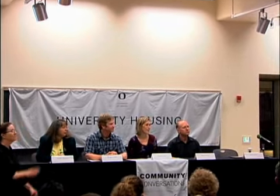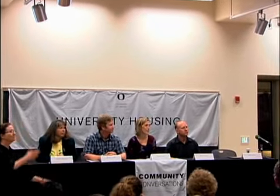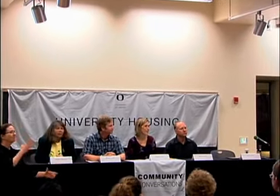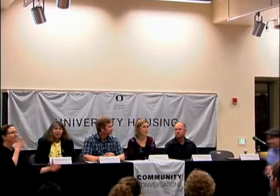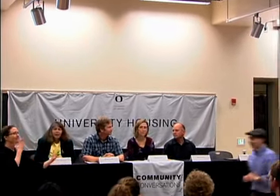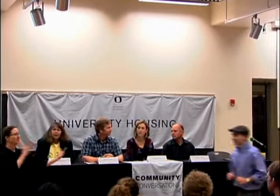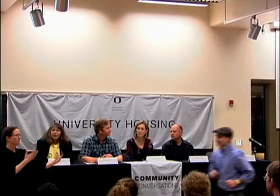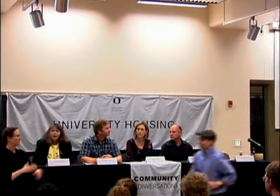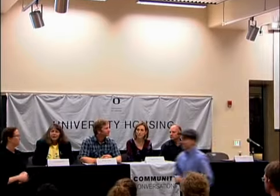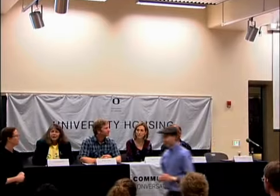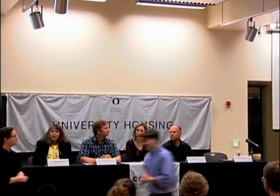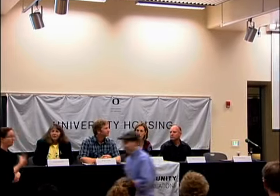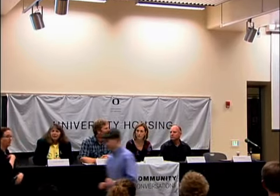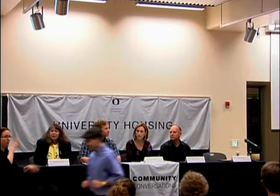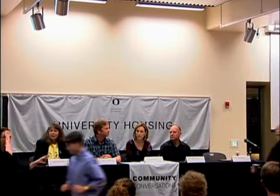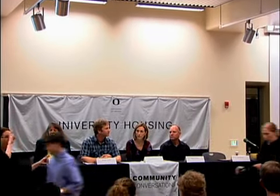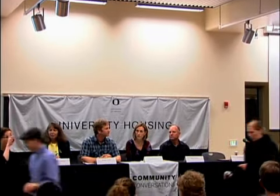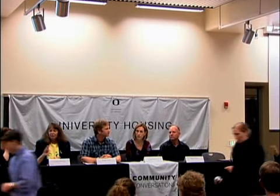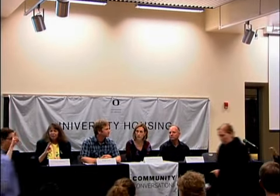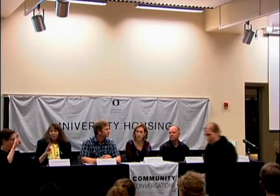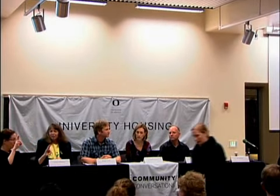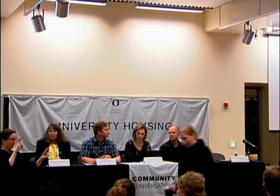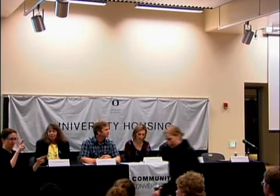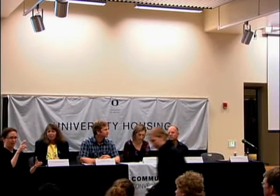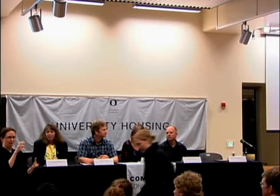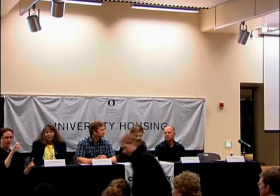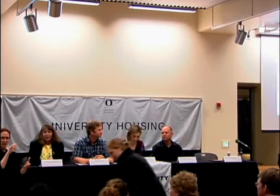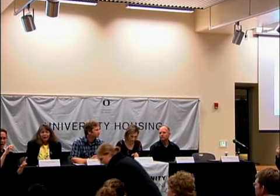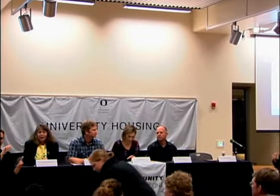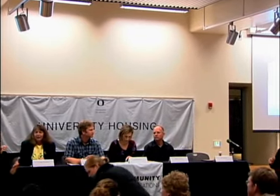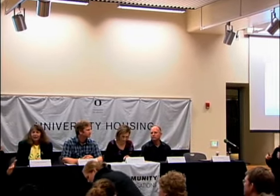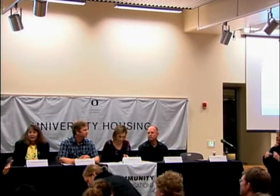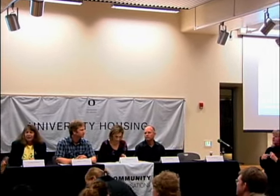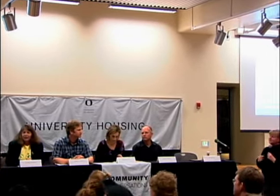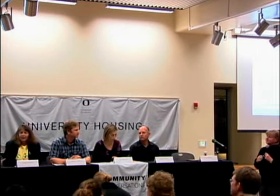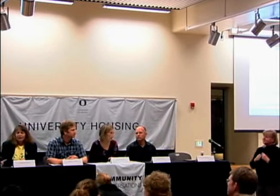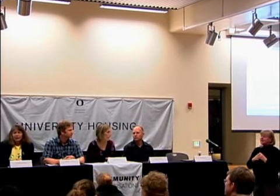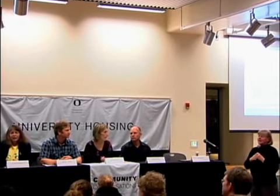THANK YOU. I'M HOPING THAT BROUGHT UP SOME THINGS TO THINK ABOUT.